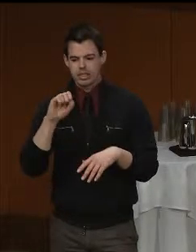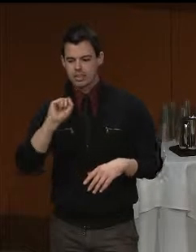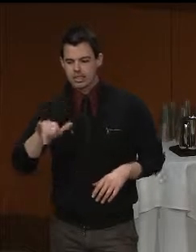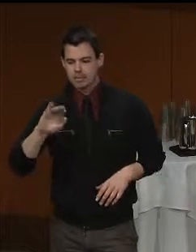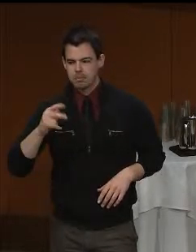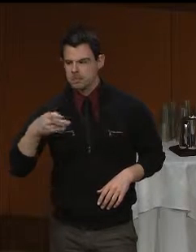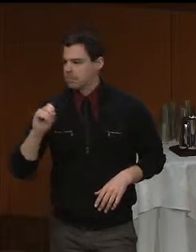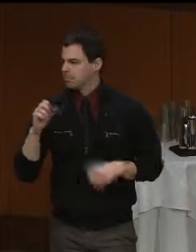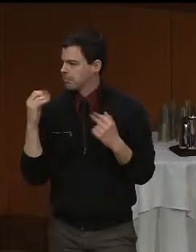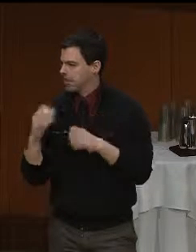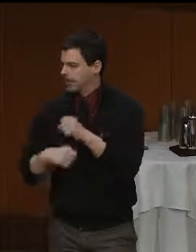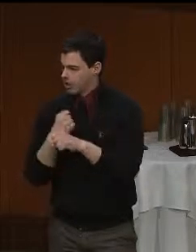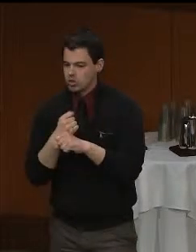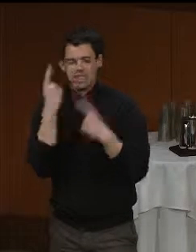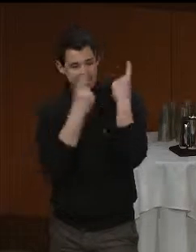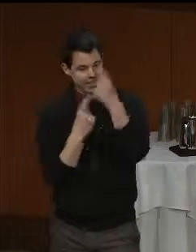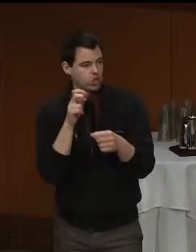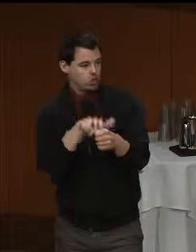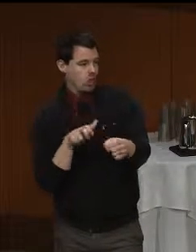dropping out of school.